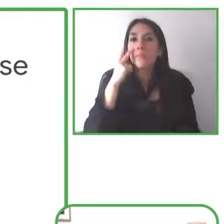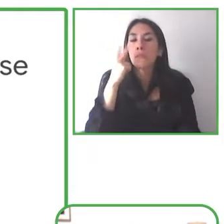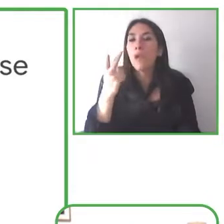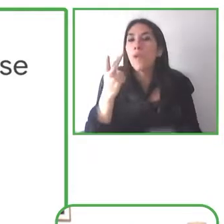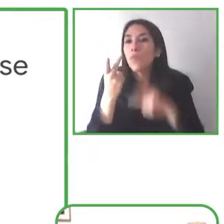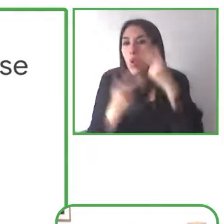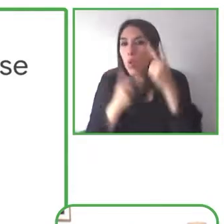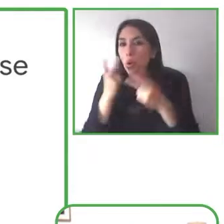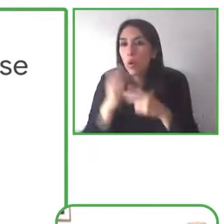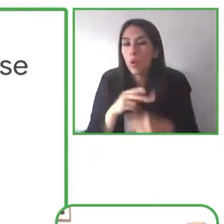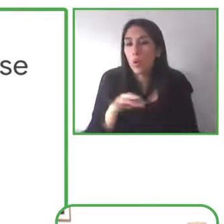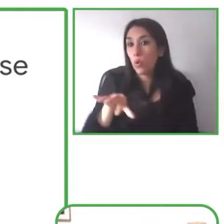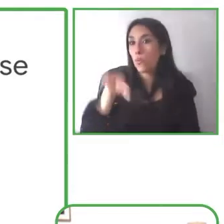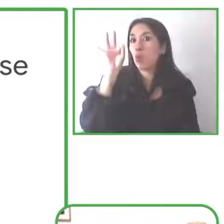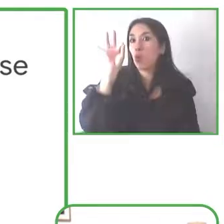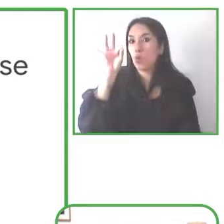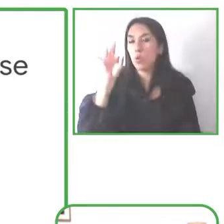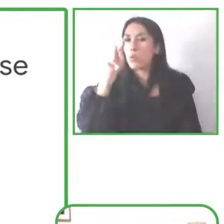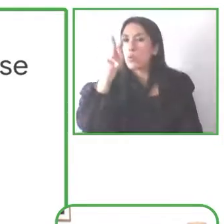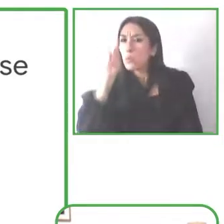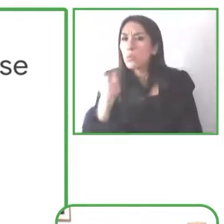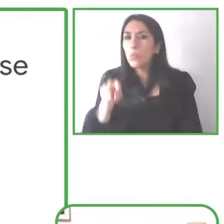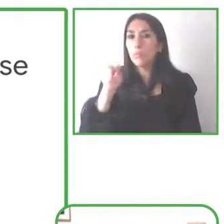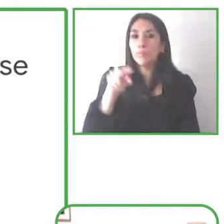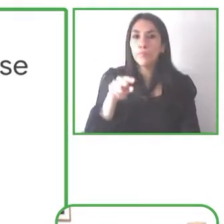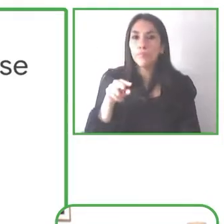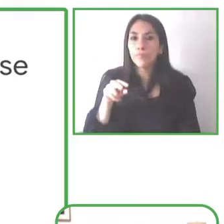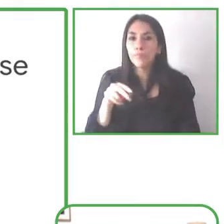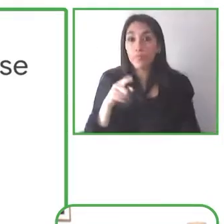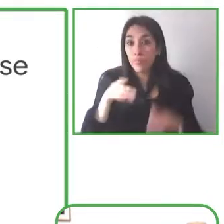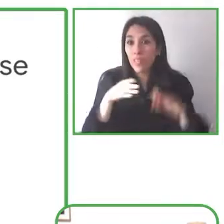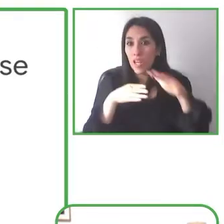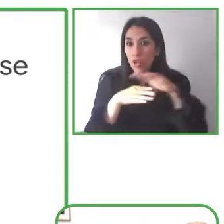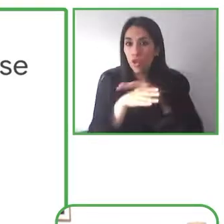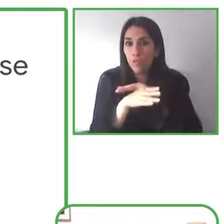specific areas where there are issues where you may want to make improvements and